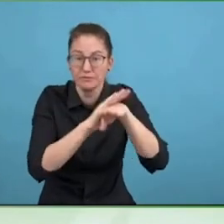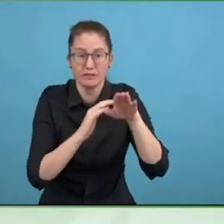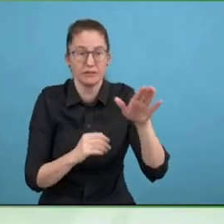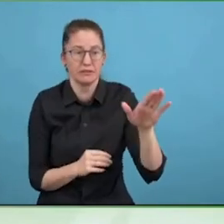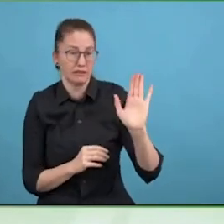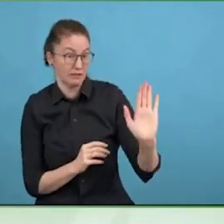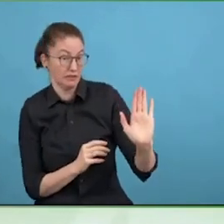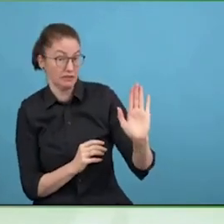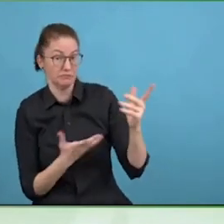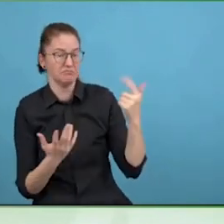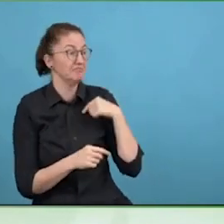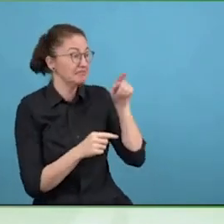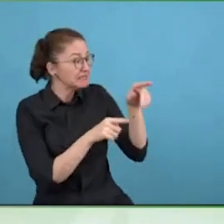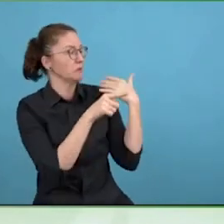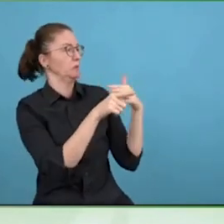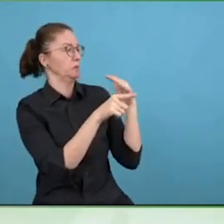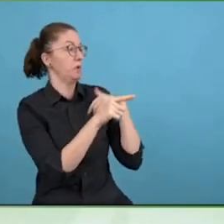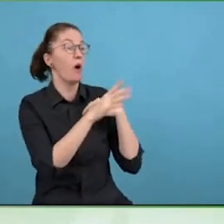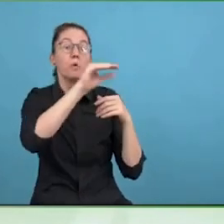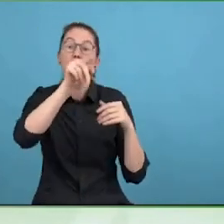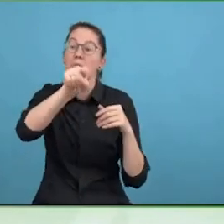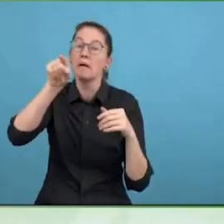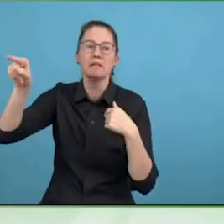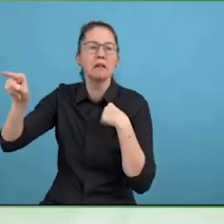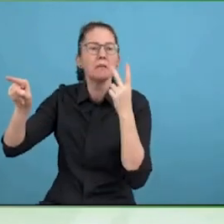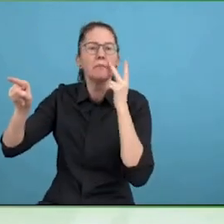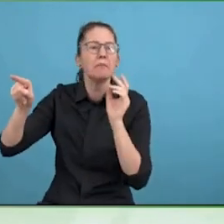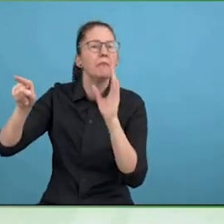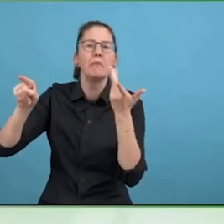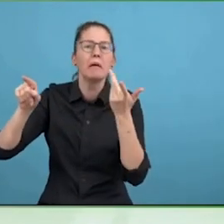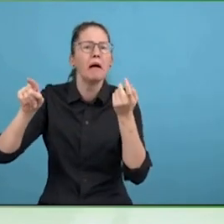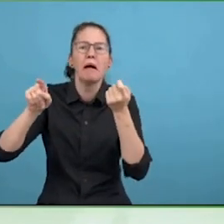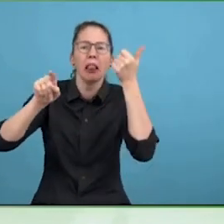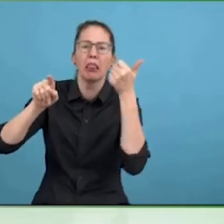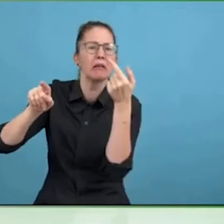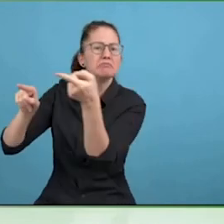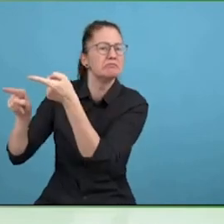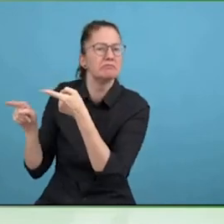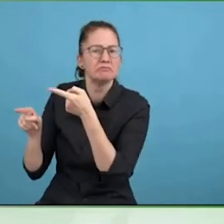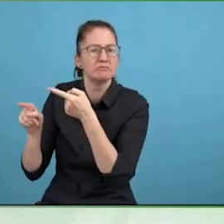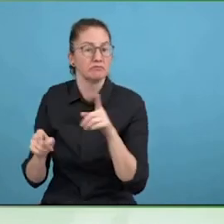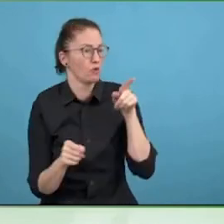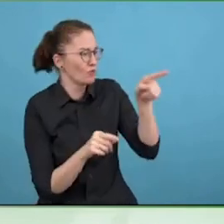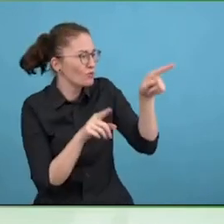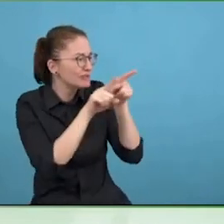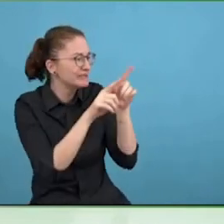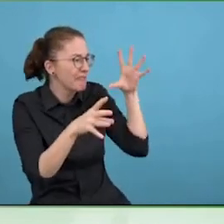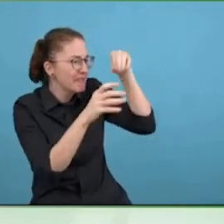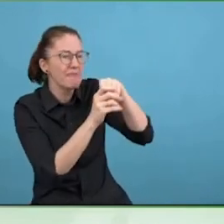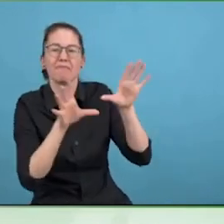But what we have in doing, sustainably, really well as an organisation for a long time.